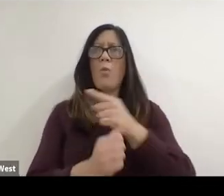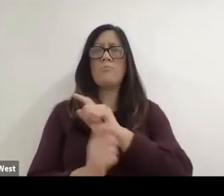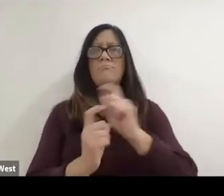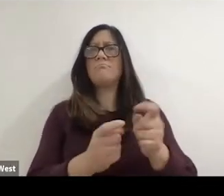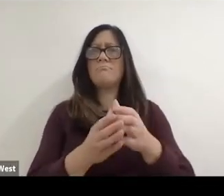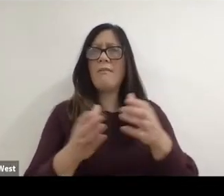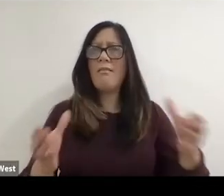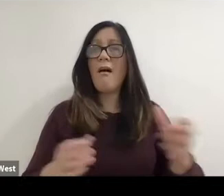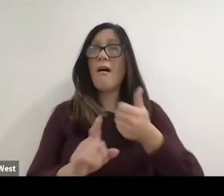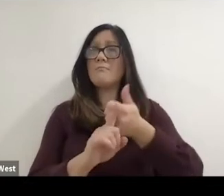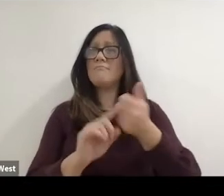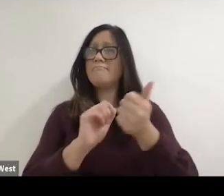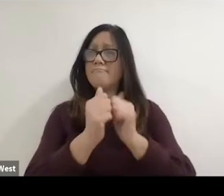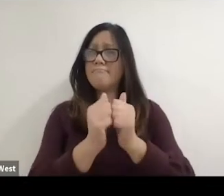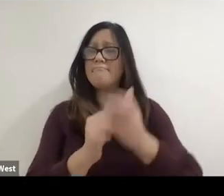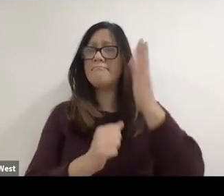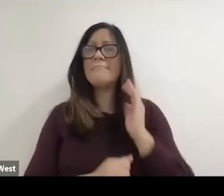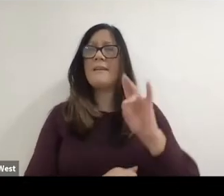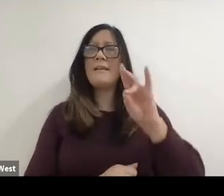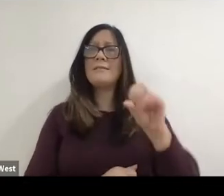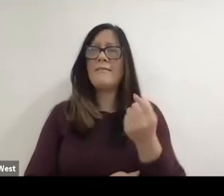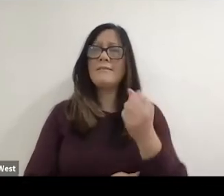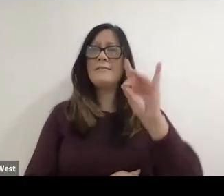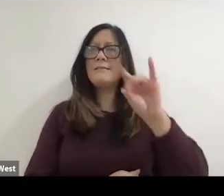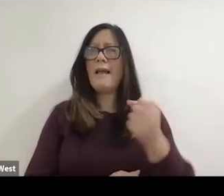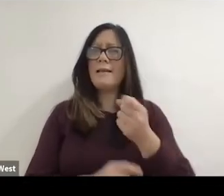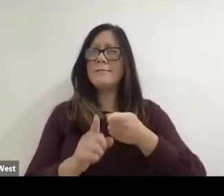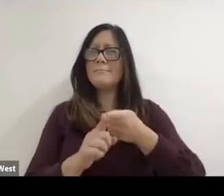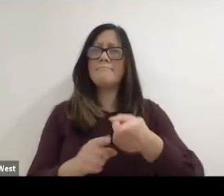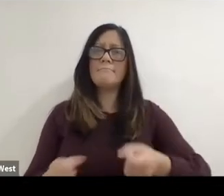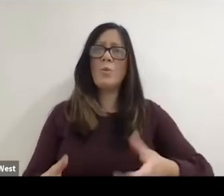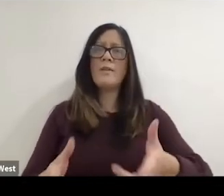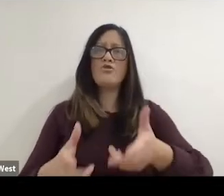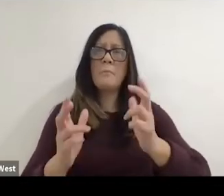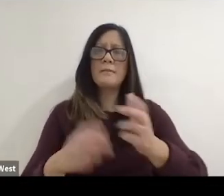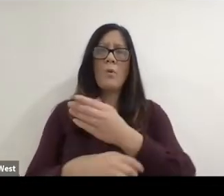own competition in the 1970s and 80s, in wheelchair basketball and swimming.